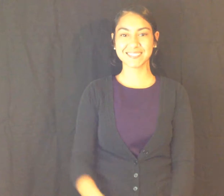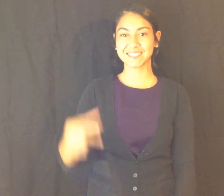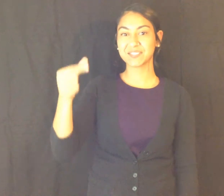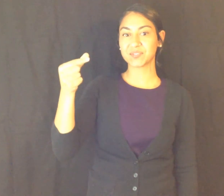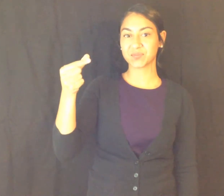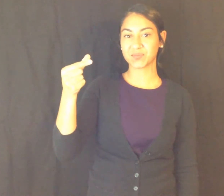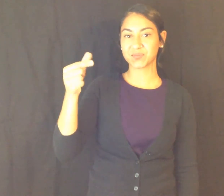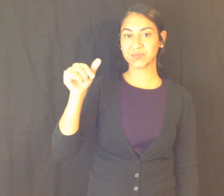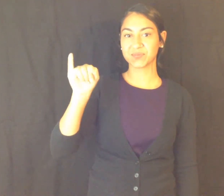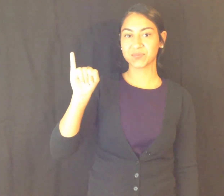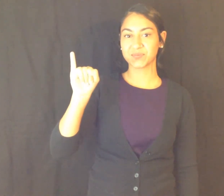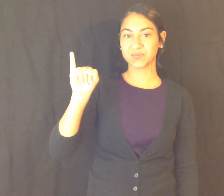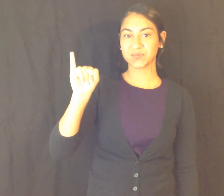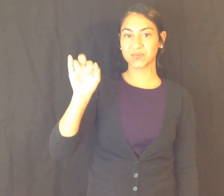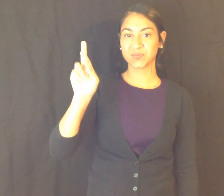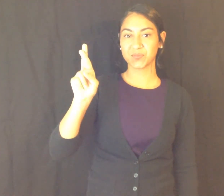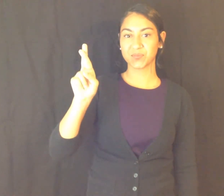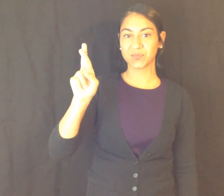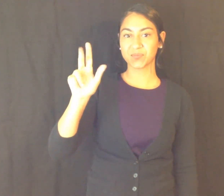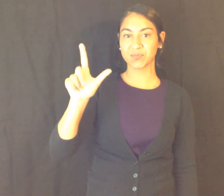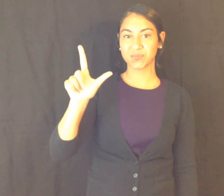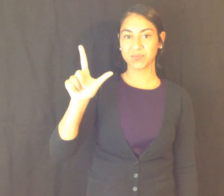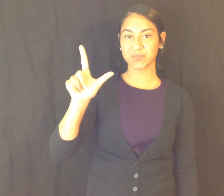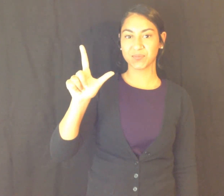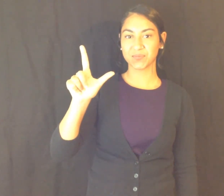G I R L